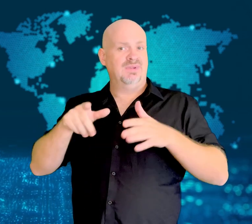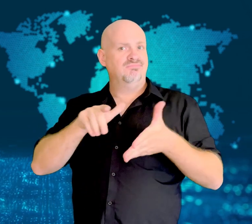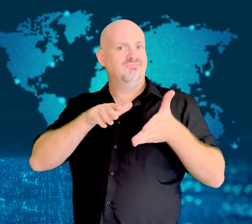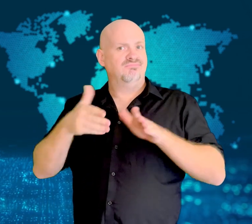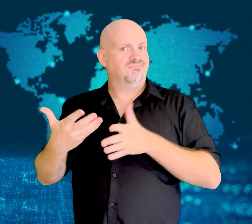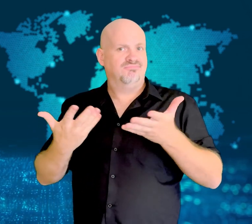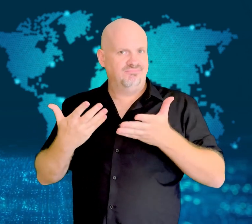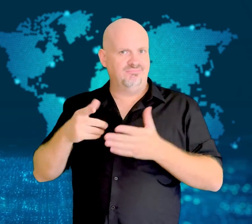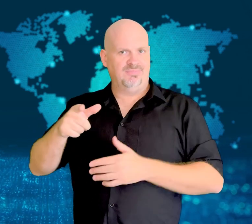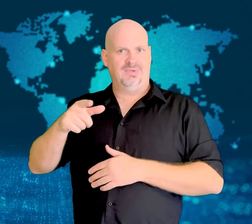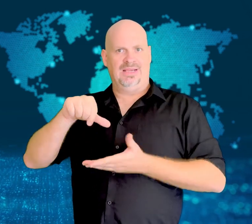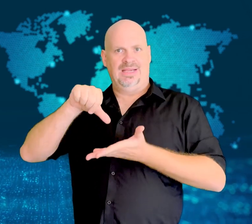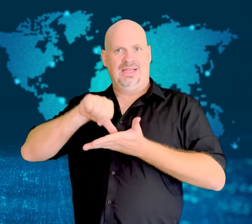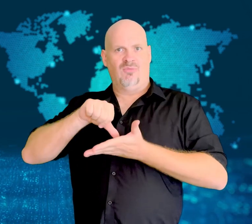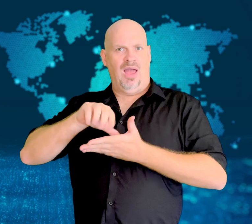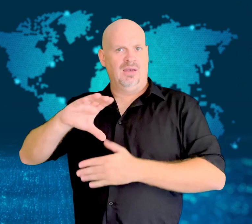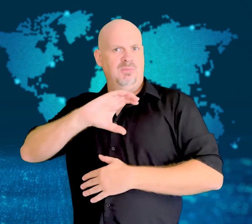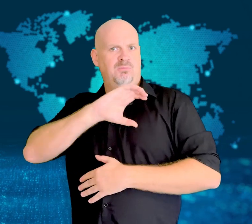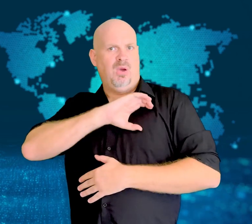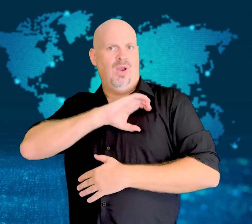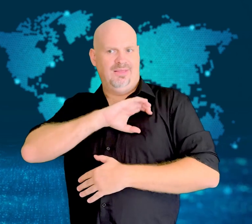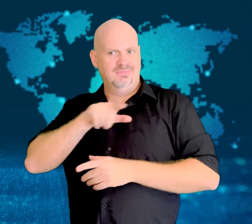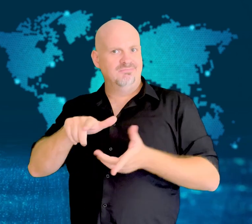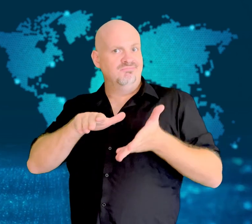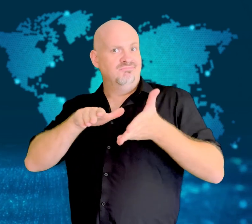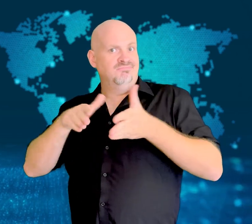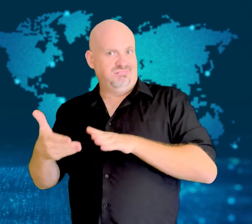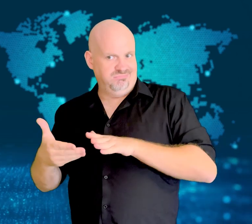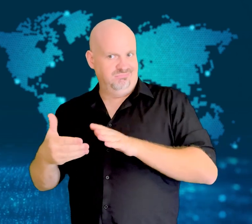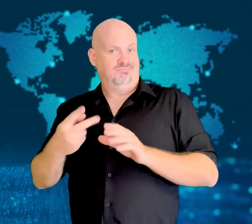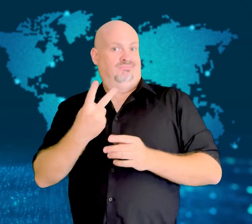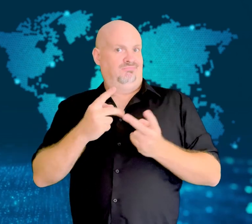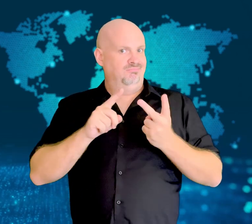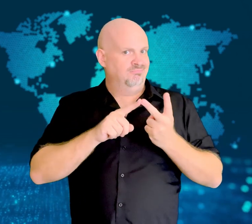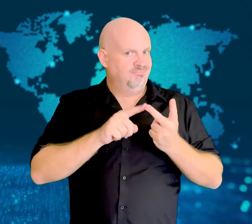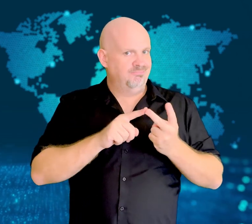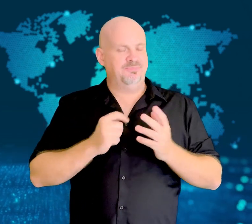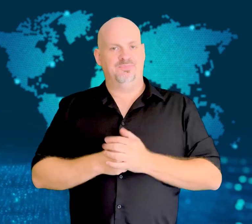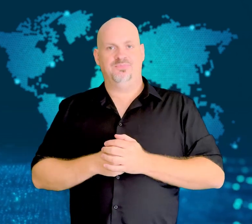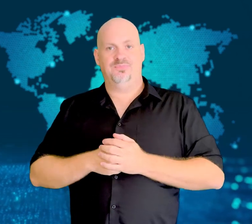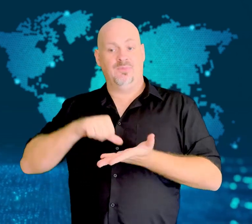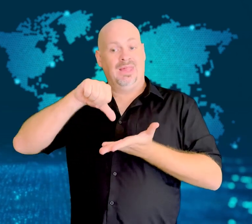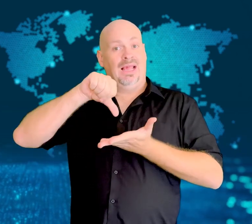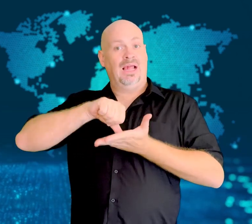Iran's news agency reported Esmailzadeh committed suicide